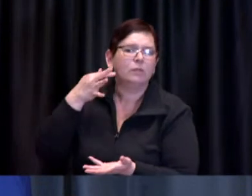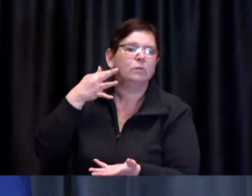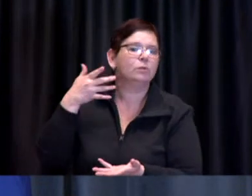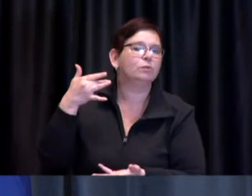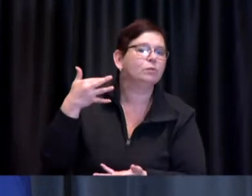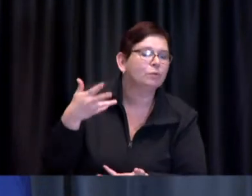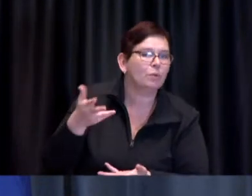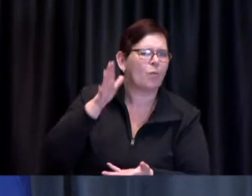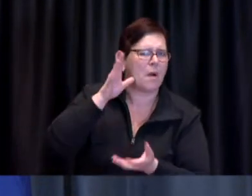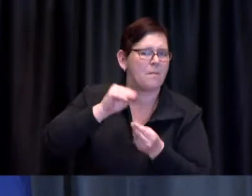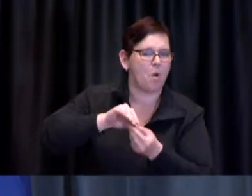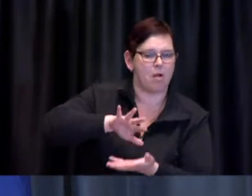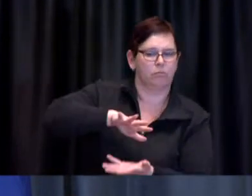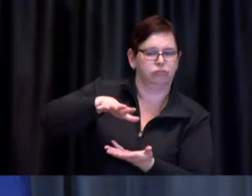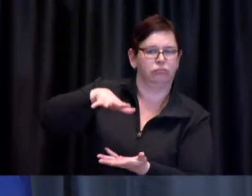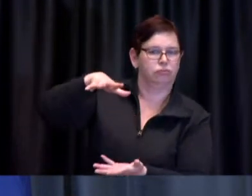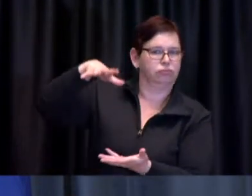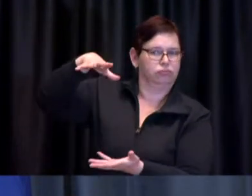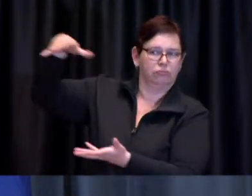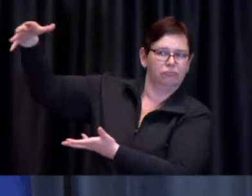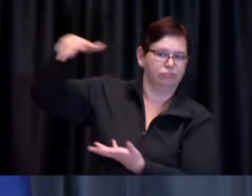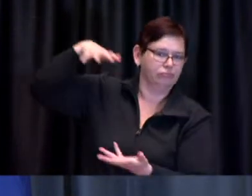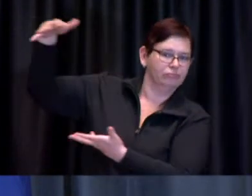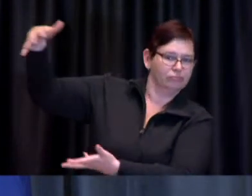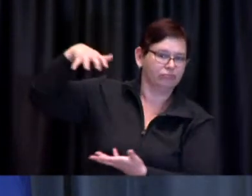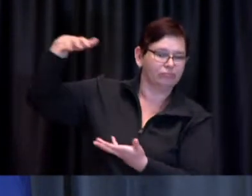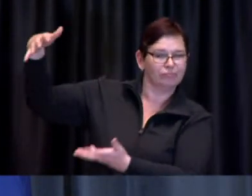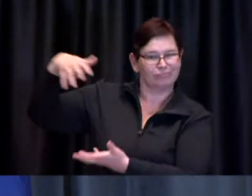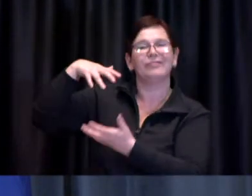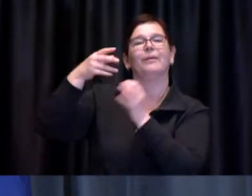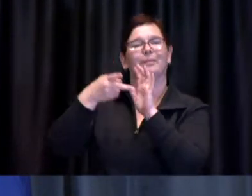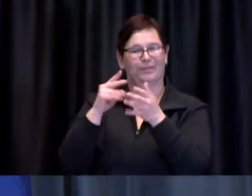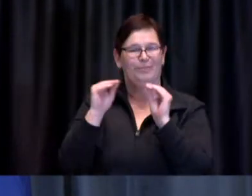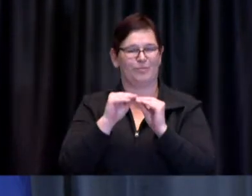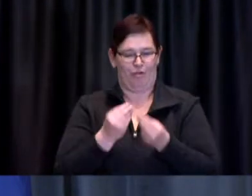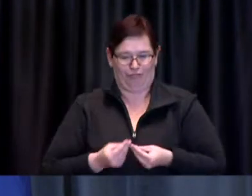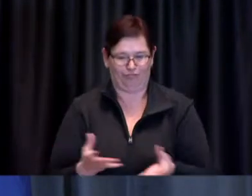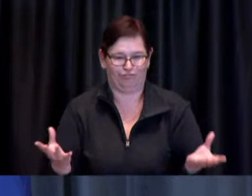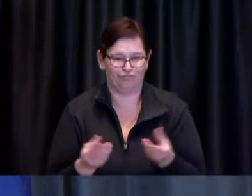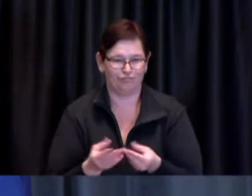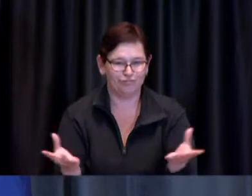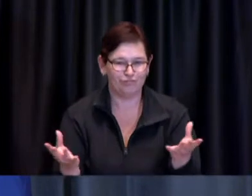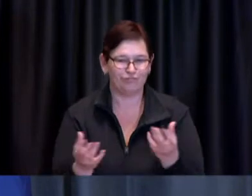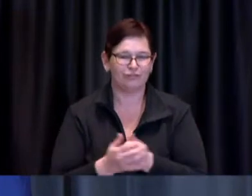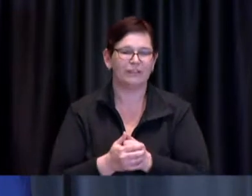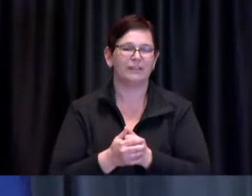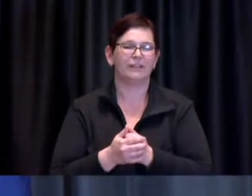the vaccine availability increase and that will do a couple of things it will allow our City-operated